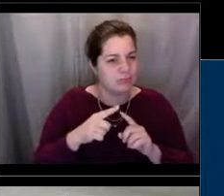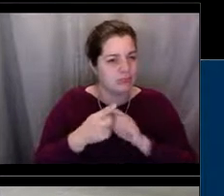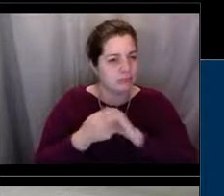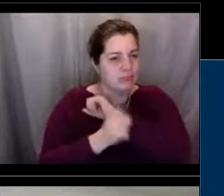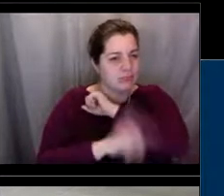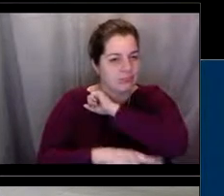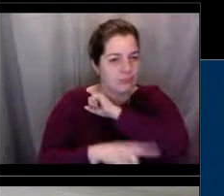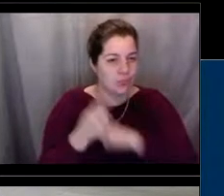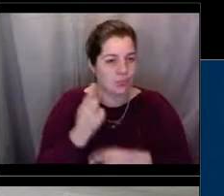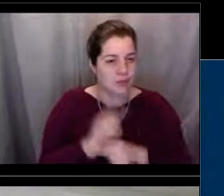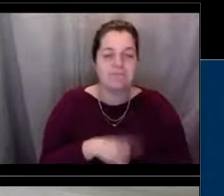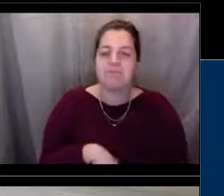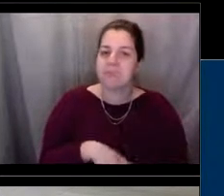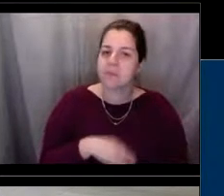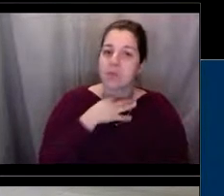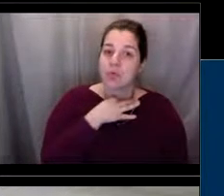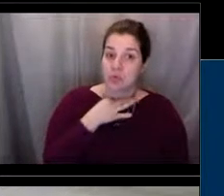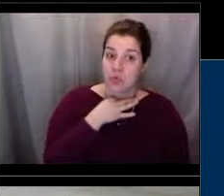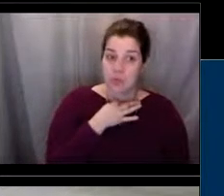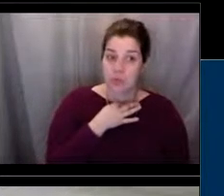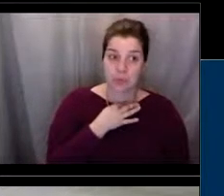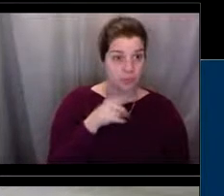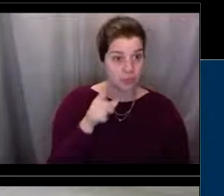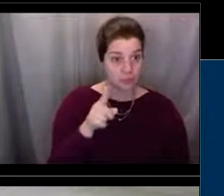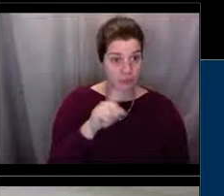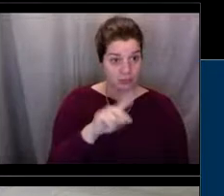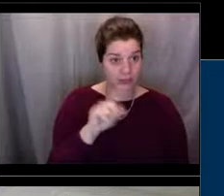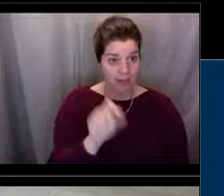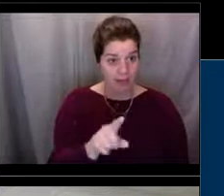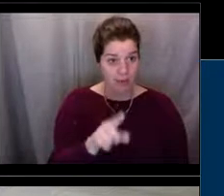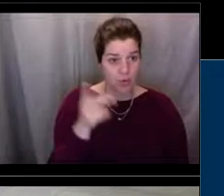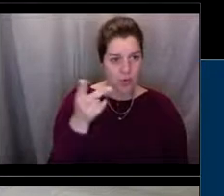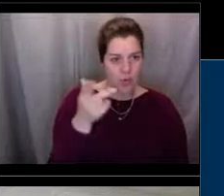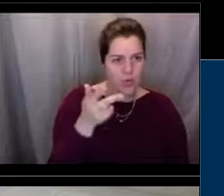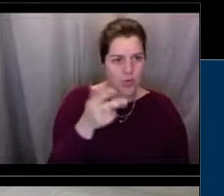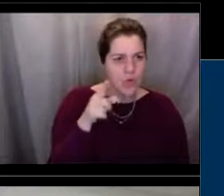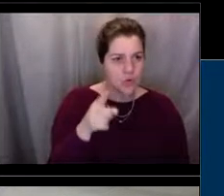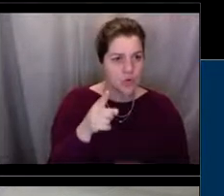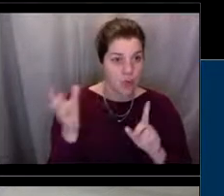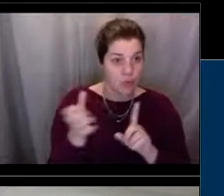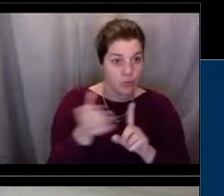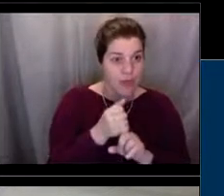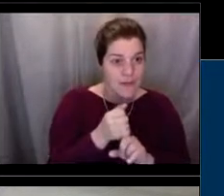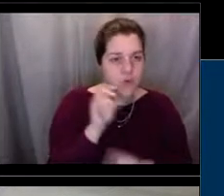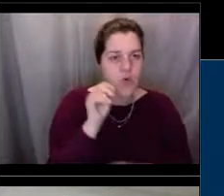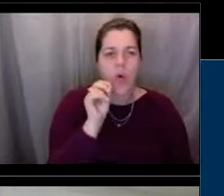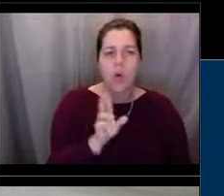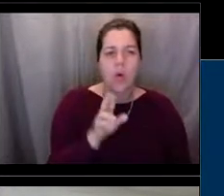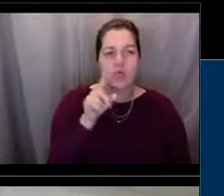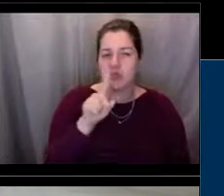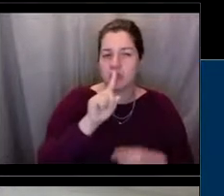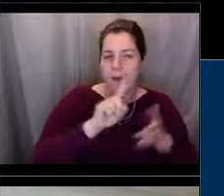Do you actually arrest the people or do you do the investigations and then turn that information over to other agencies?